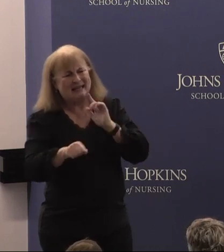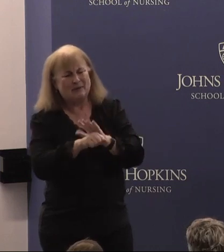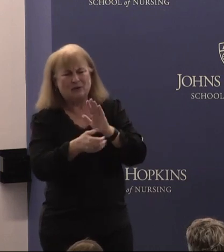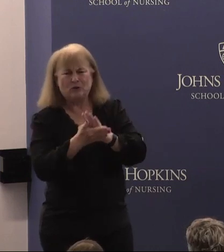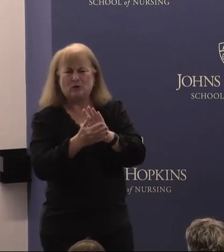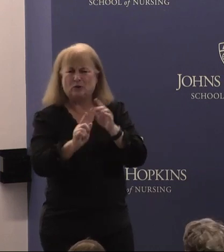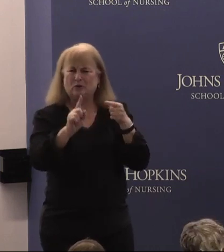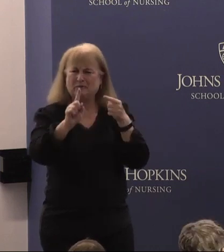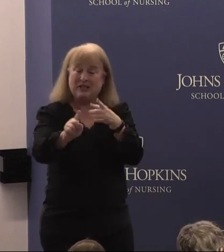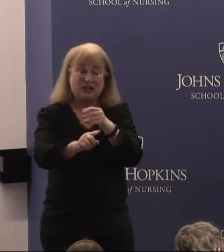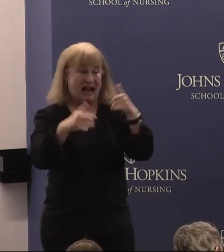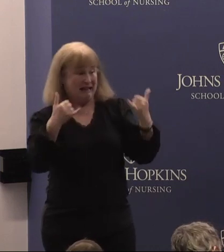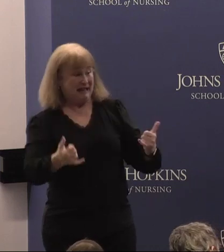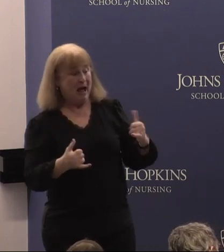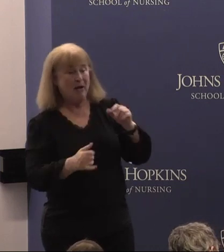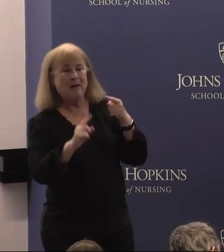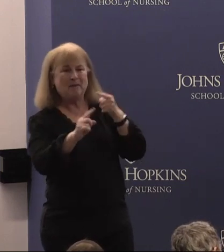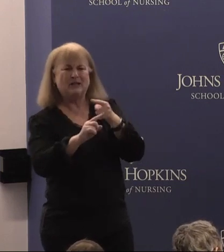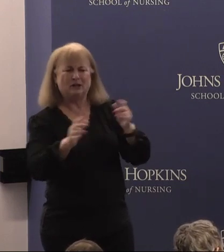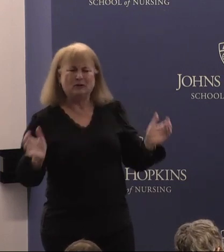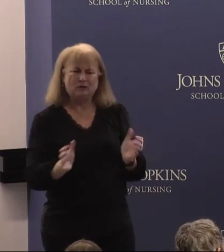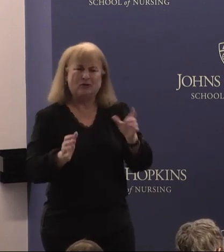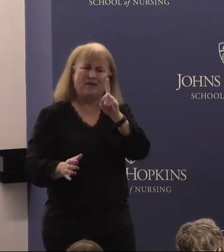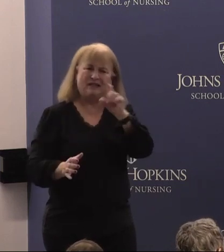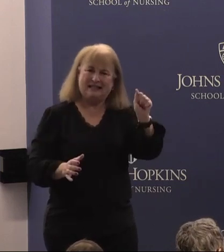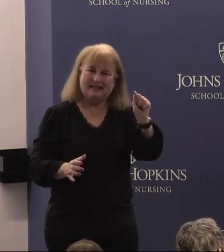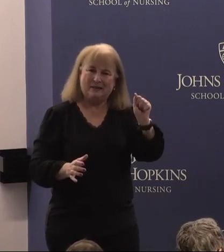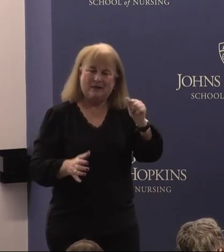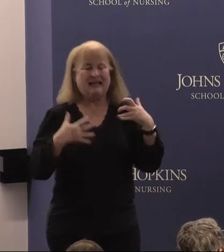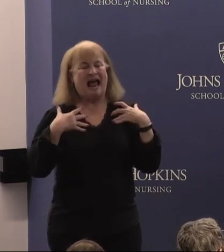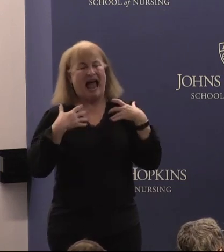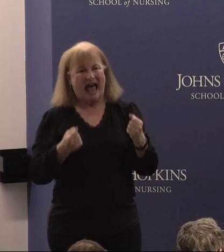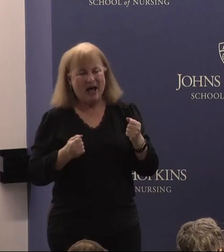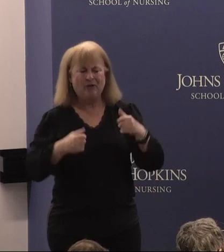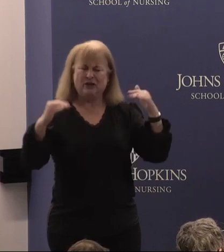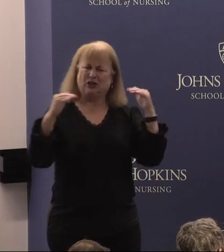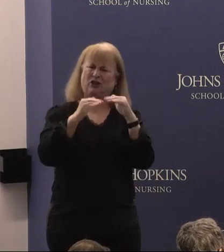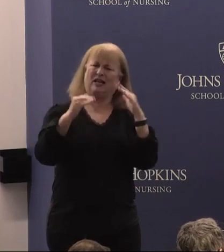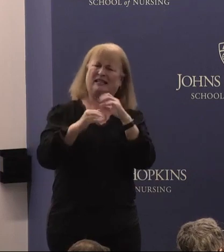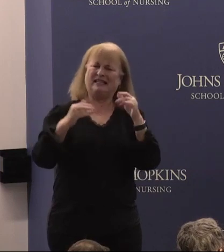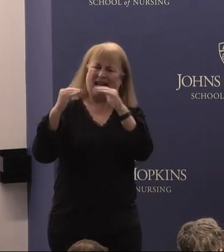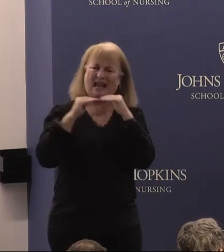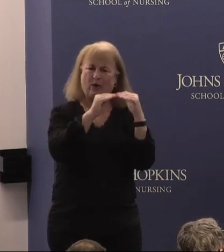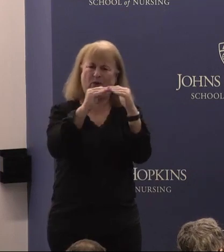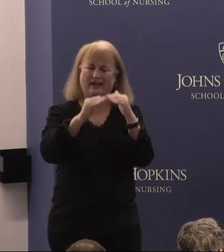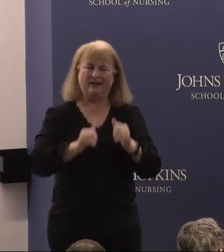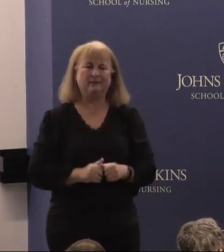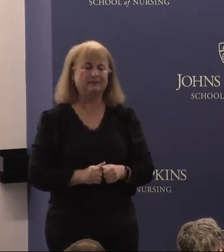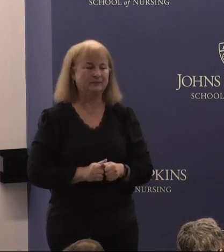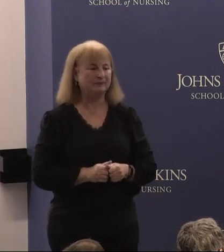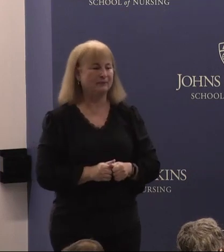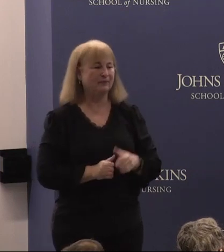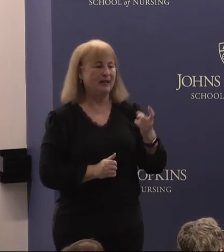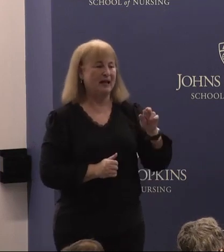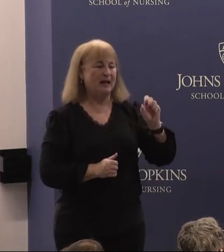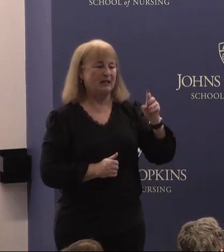and in this case, its mission to drive disability, health, justice, and equity. Dr. Swenor is a